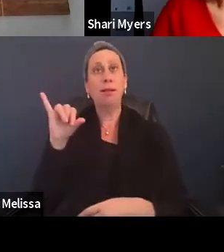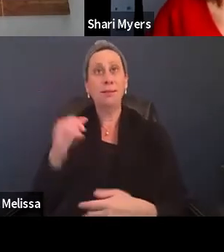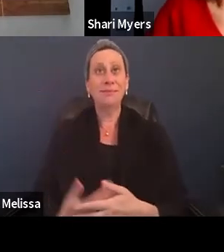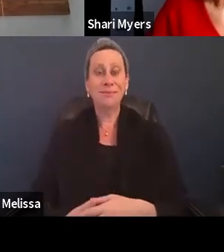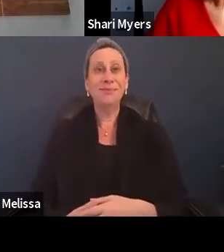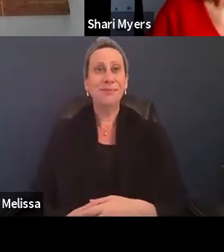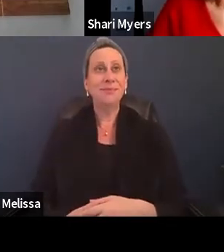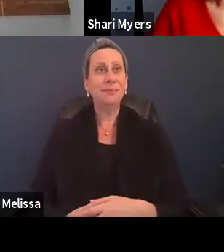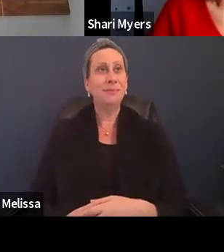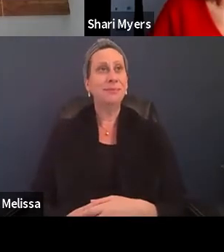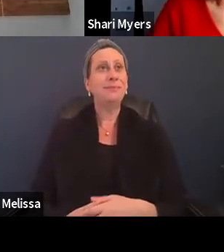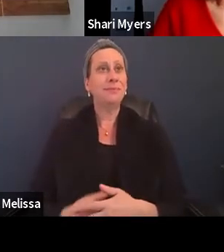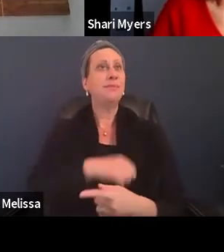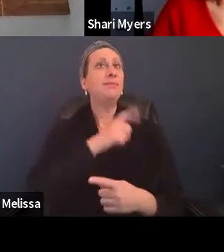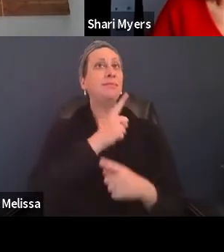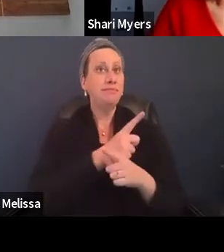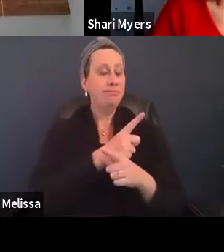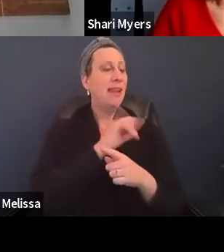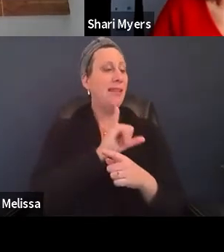Great, so that kind of goes into my next question.